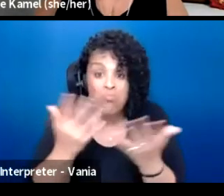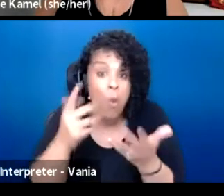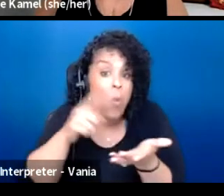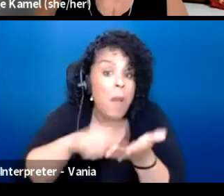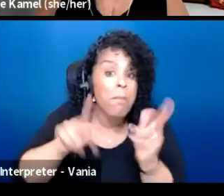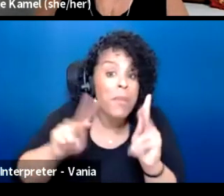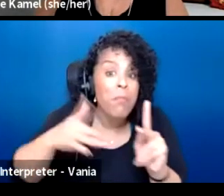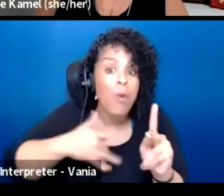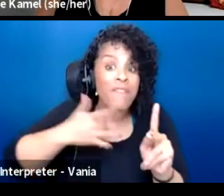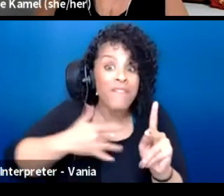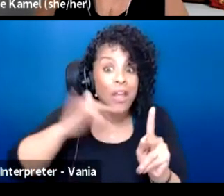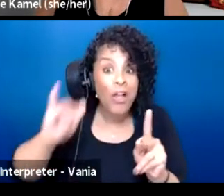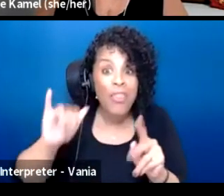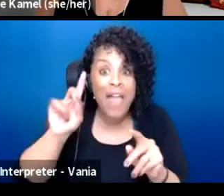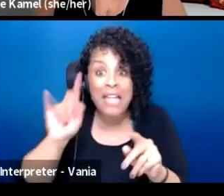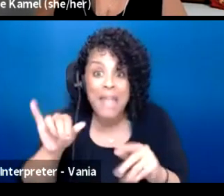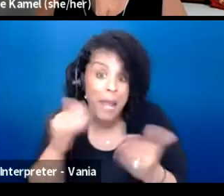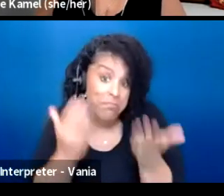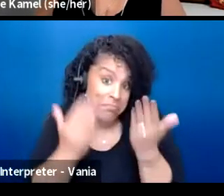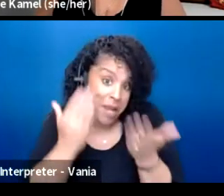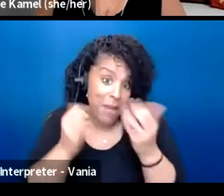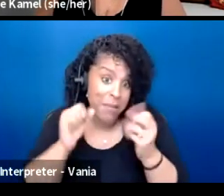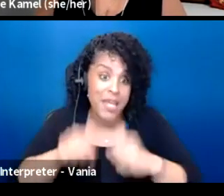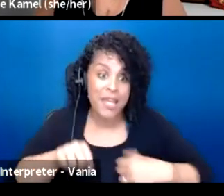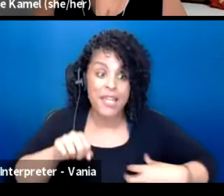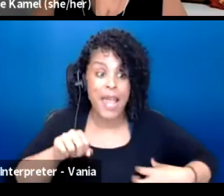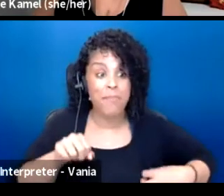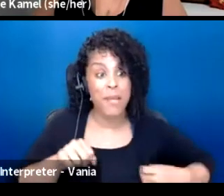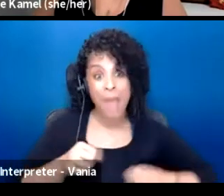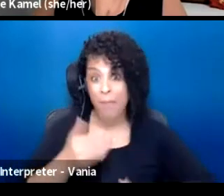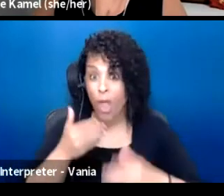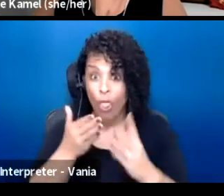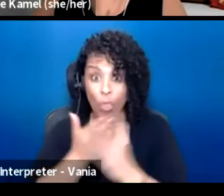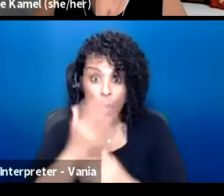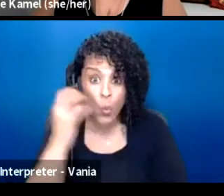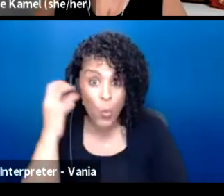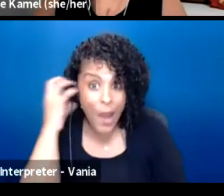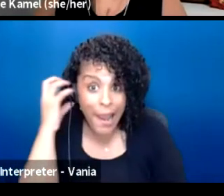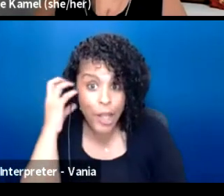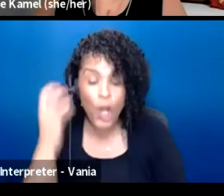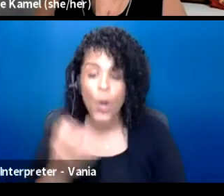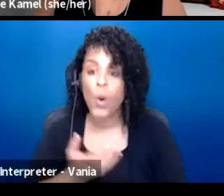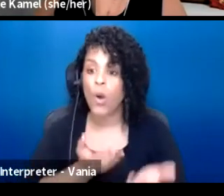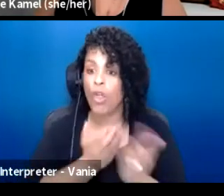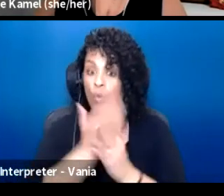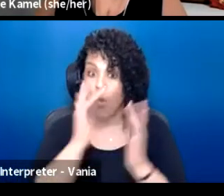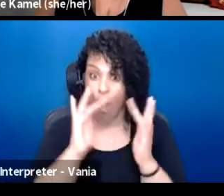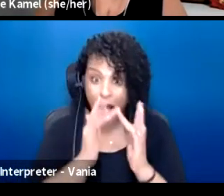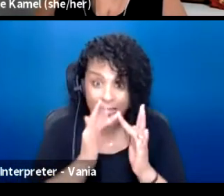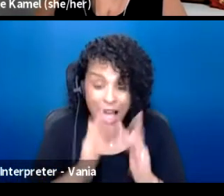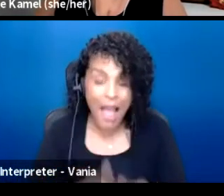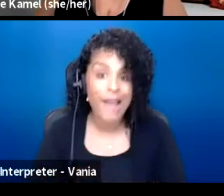That it could be through radio formats, it could be through online formats, it could be in-person formats.